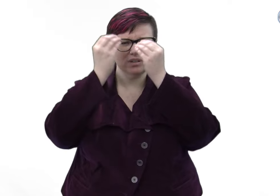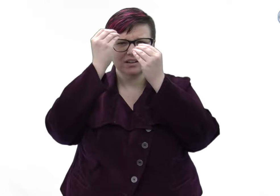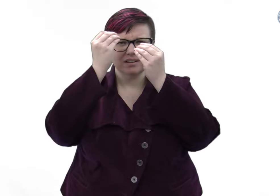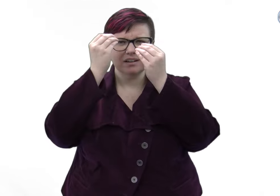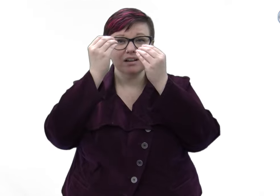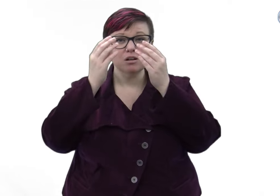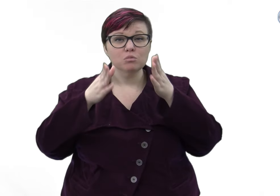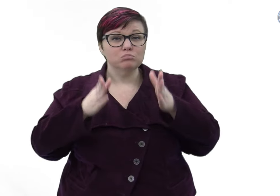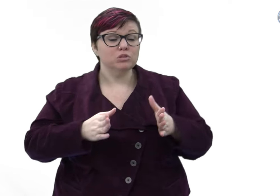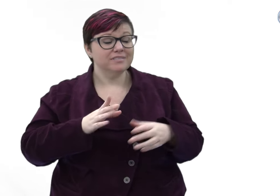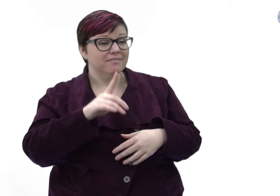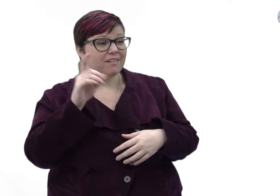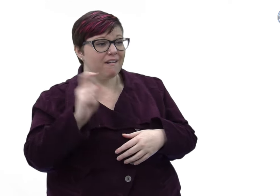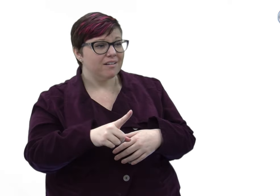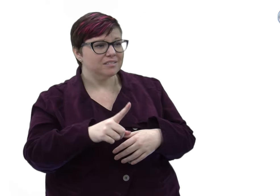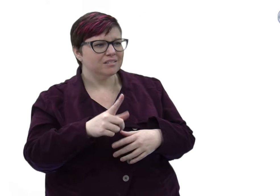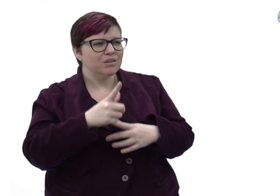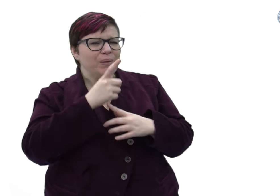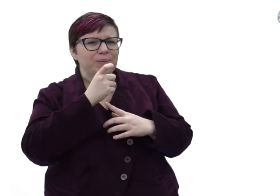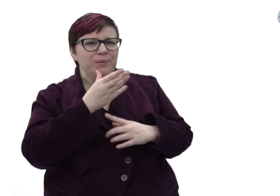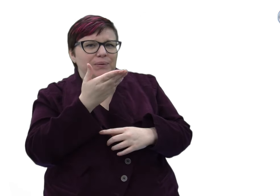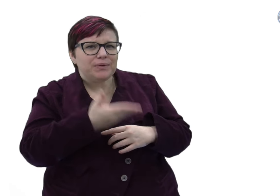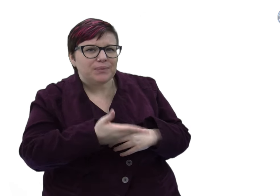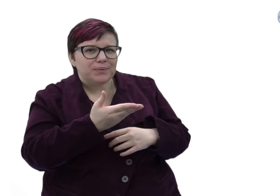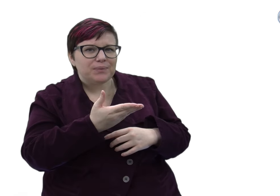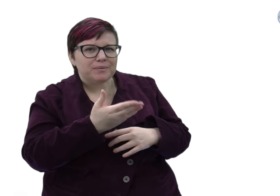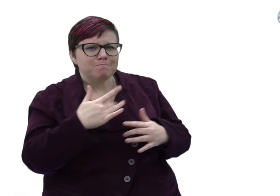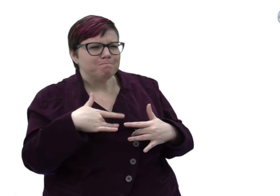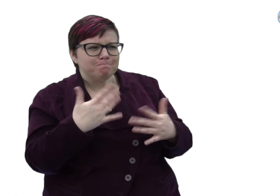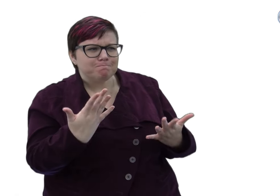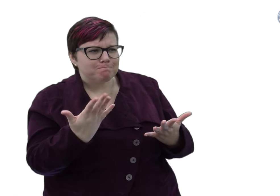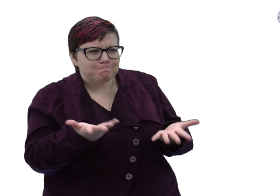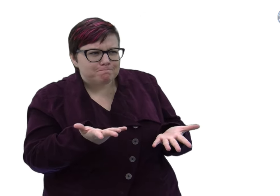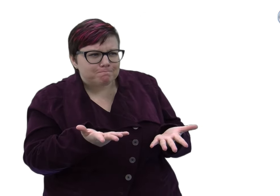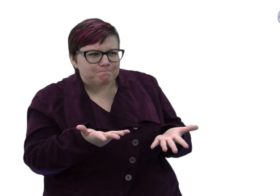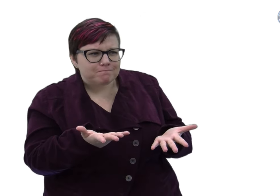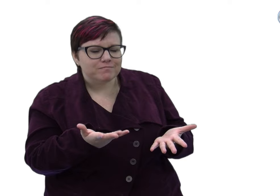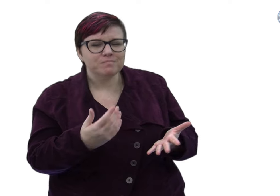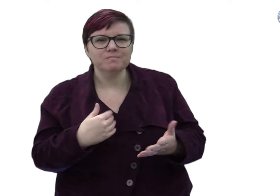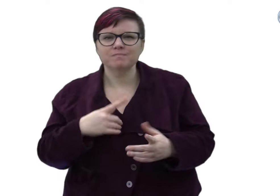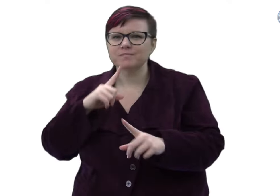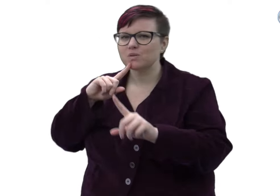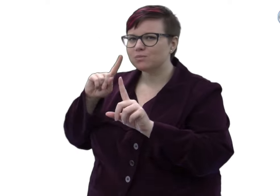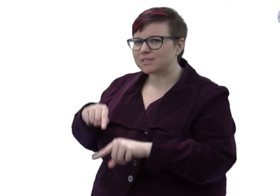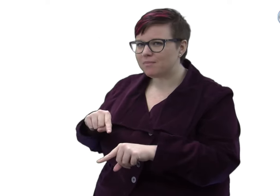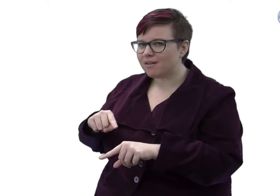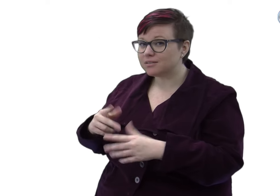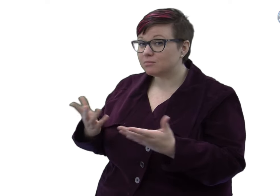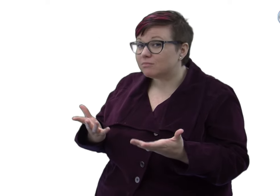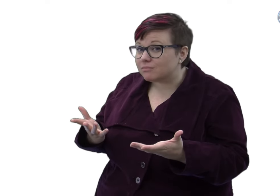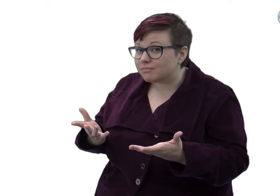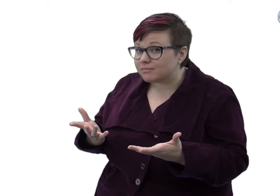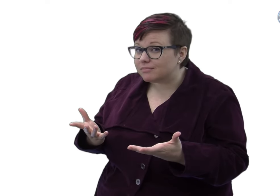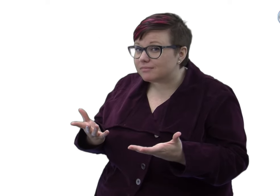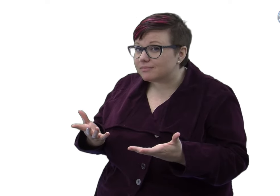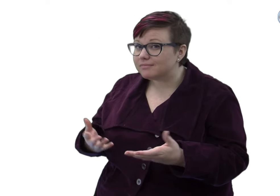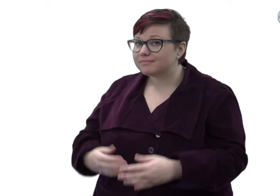Now that we've had the opportunity to discuss identity, I want you to take a second and think about how you identify yourself.